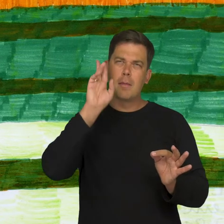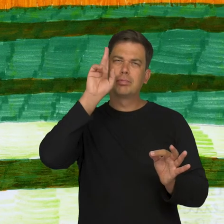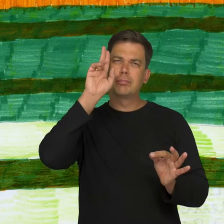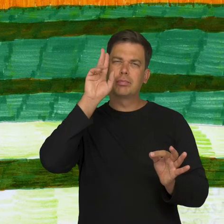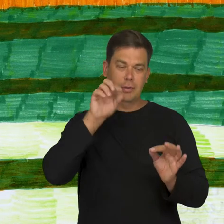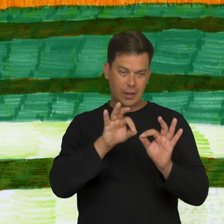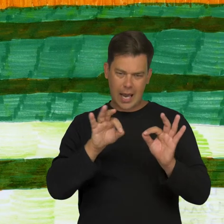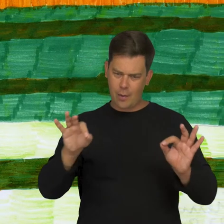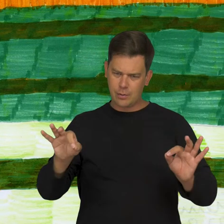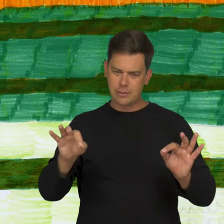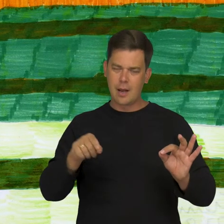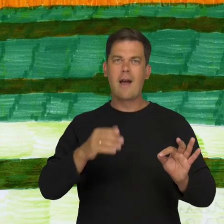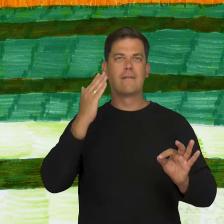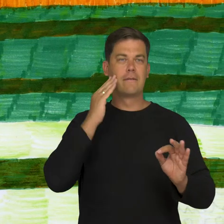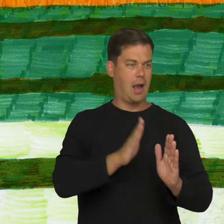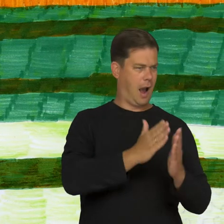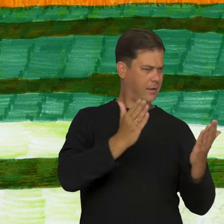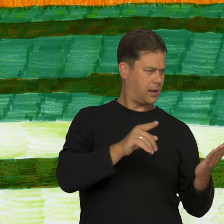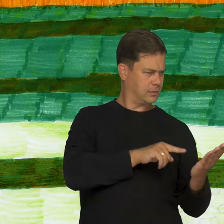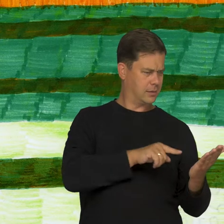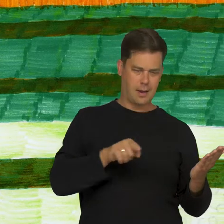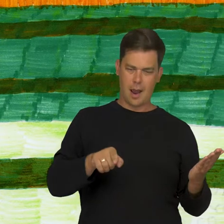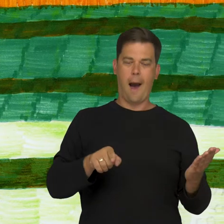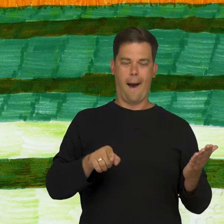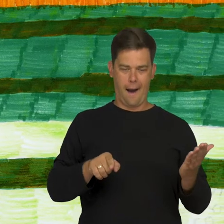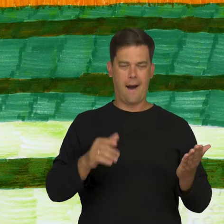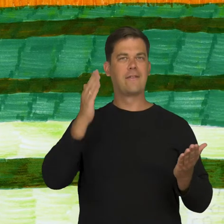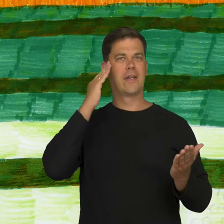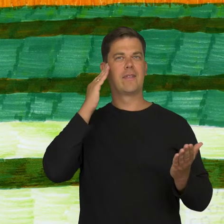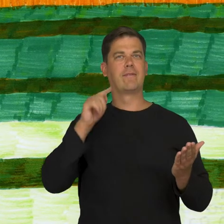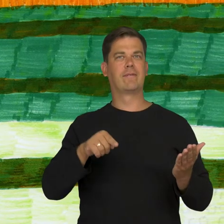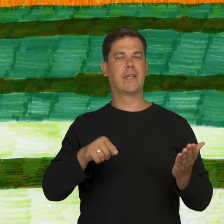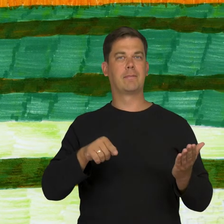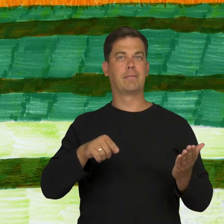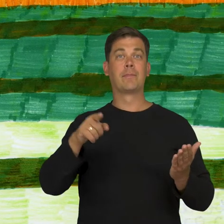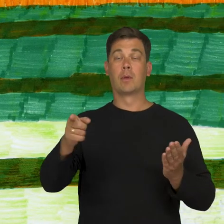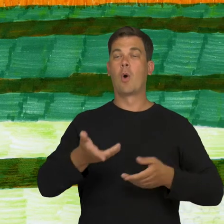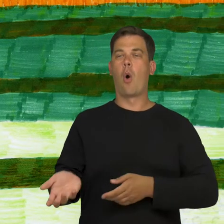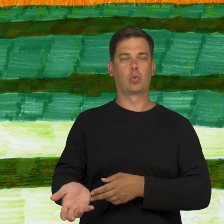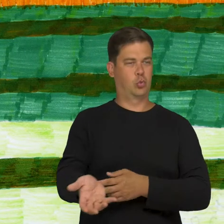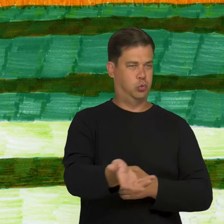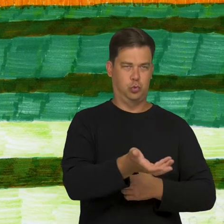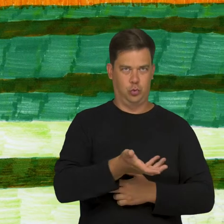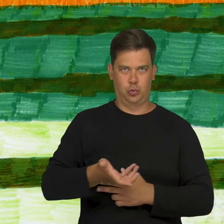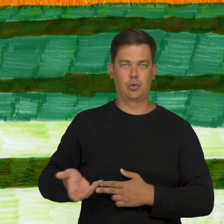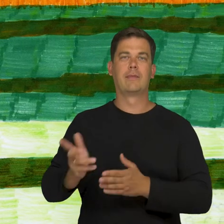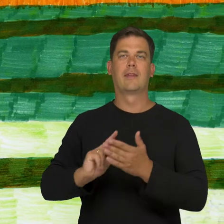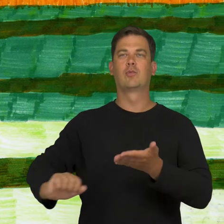We recognized some sticks from the tree by using the atlas in the room at home. I vacuumed the hallway at home with a vacuum cleaner.